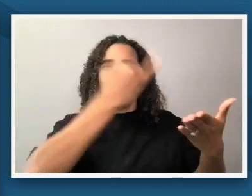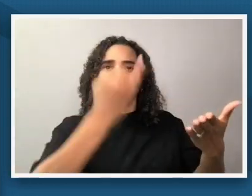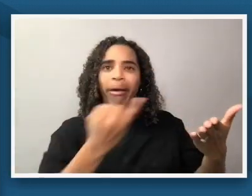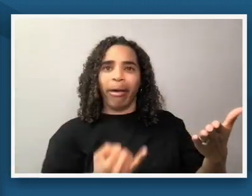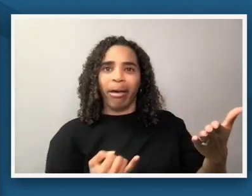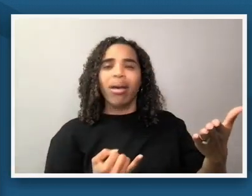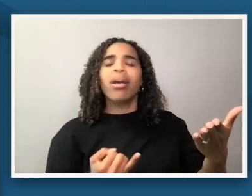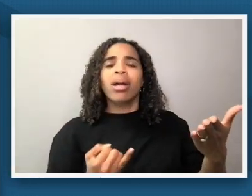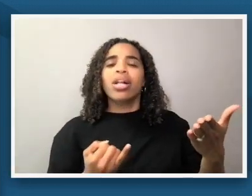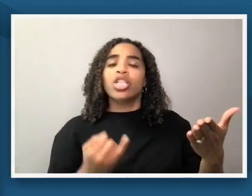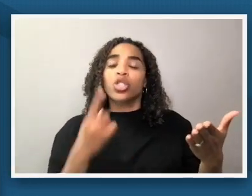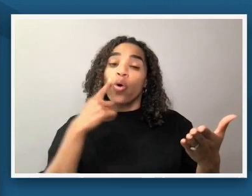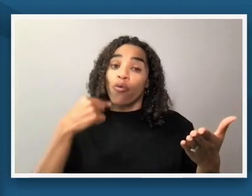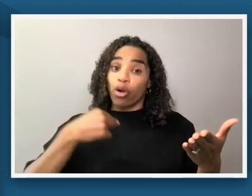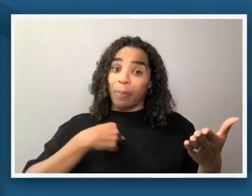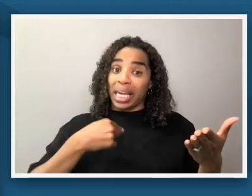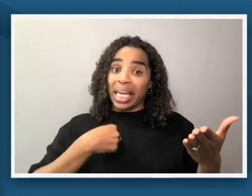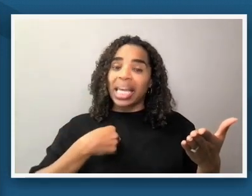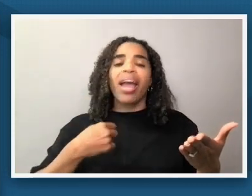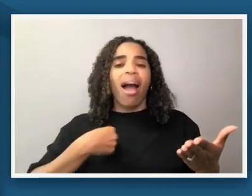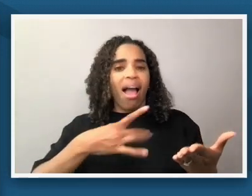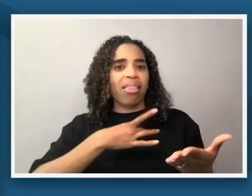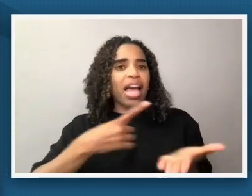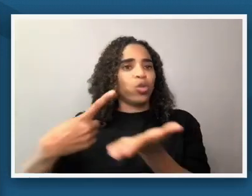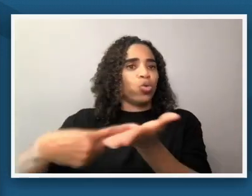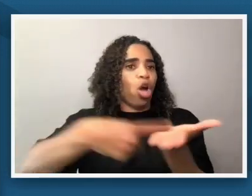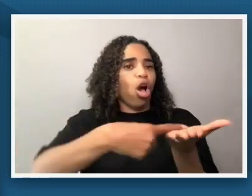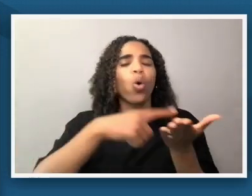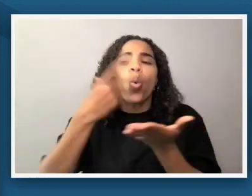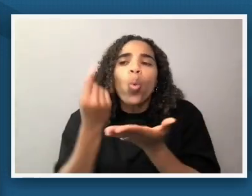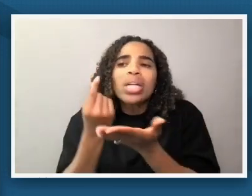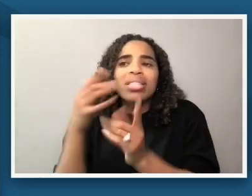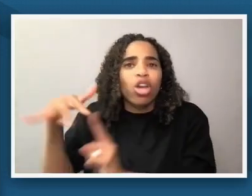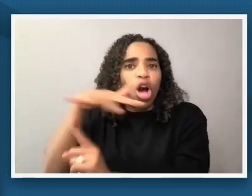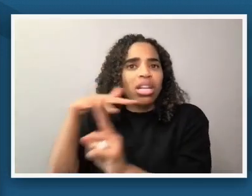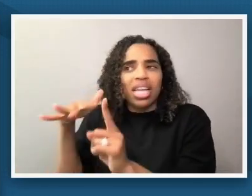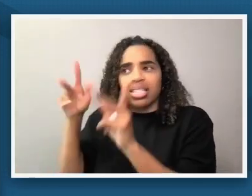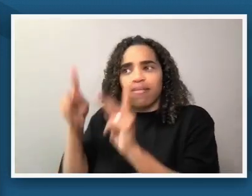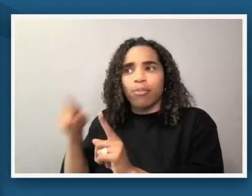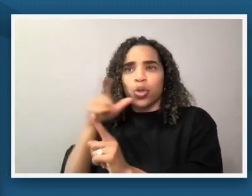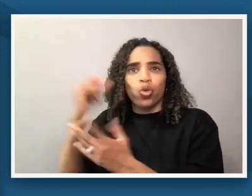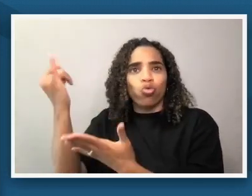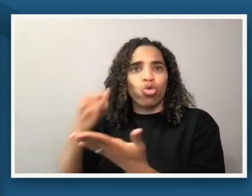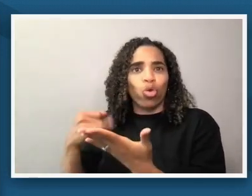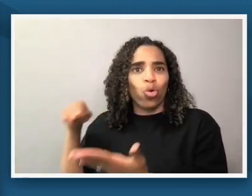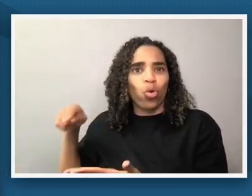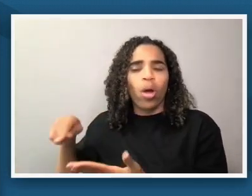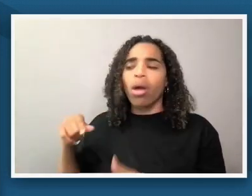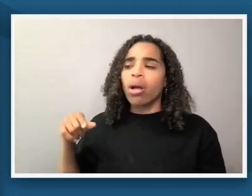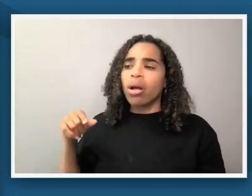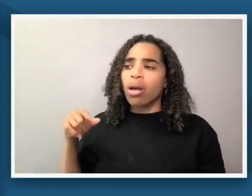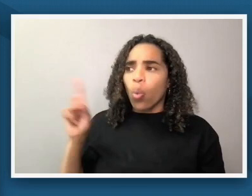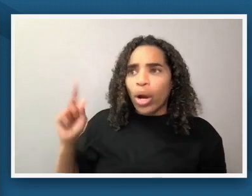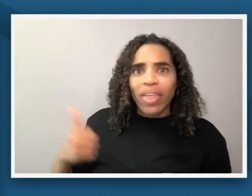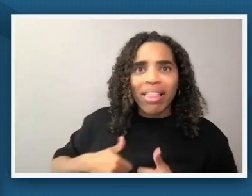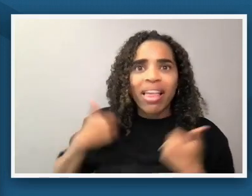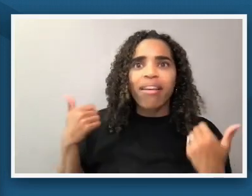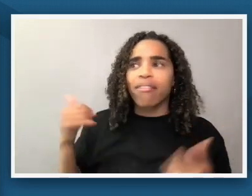opportunity to talk about the context of the artist where they have where they've lived